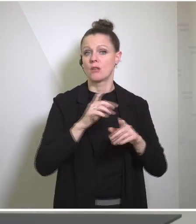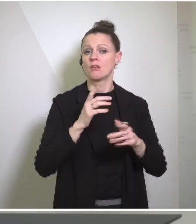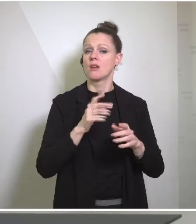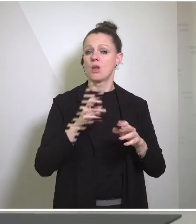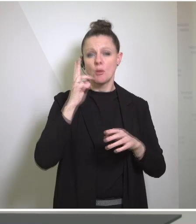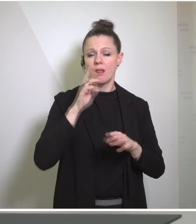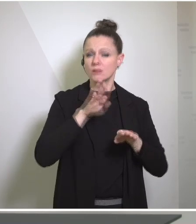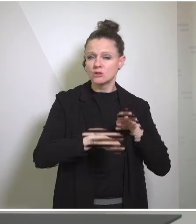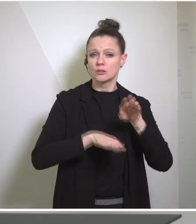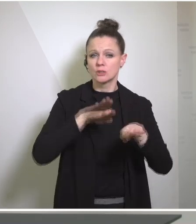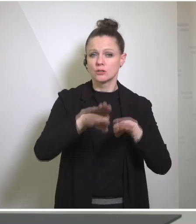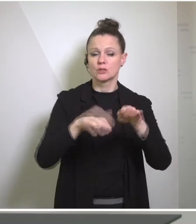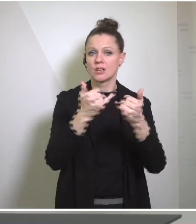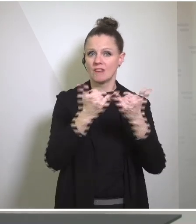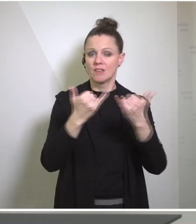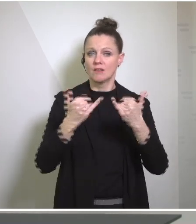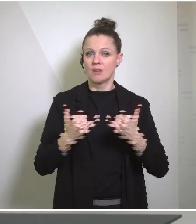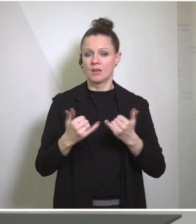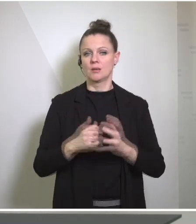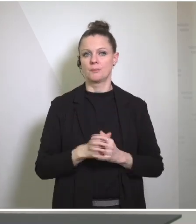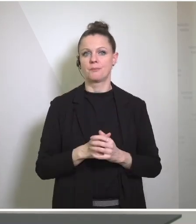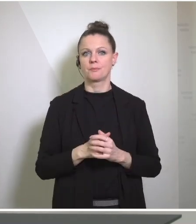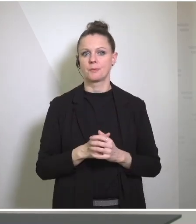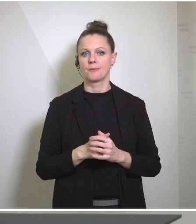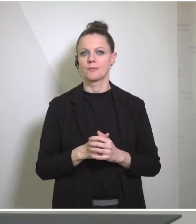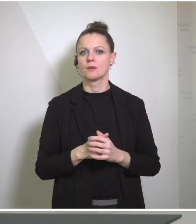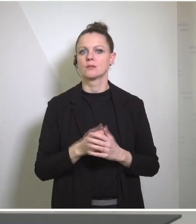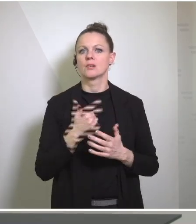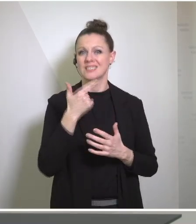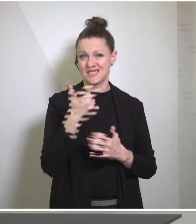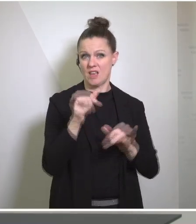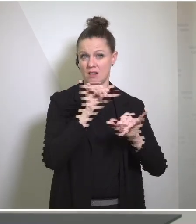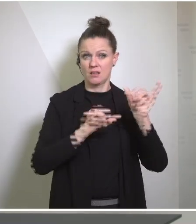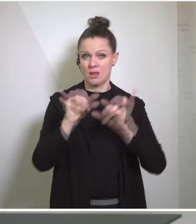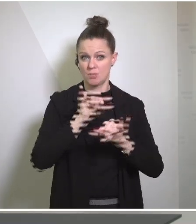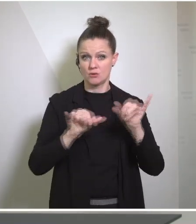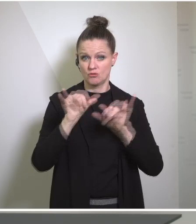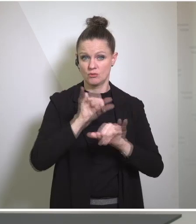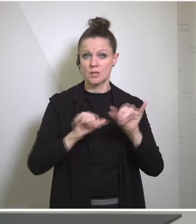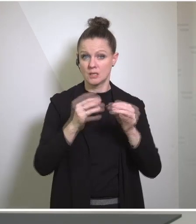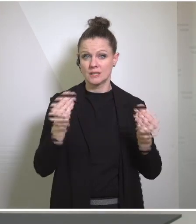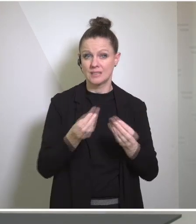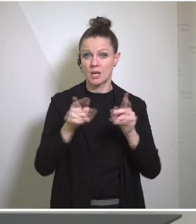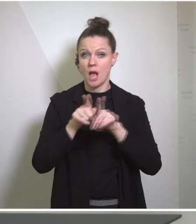for the addition of two chemical precursors to the international control list. These are the